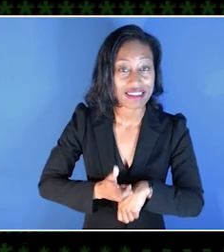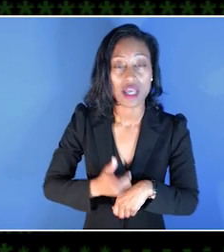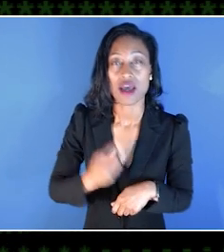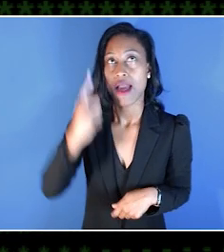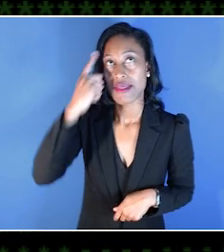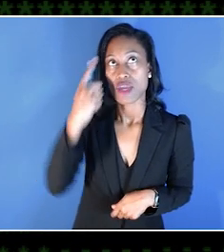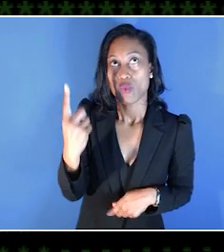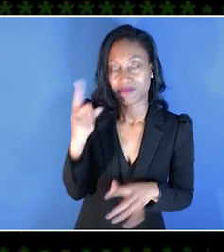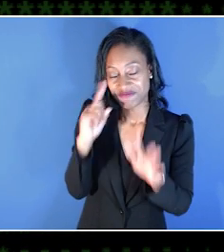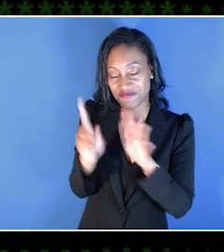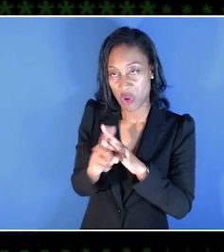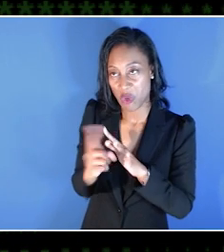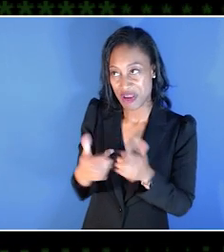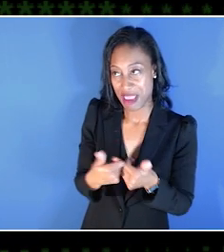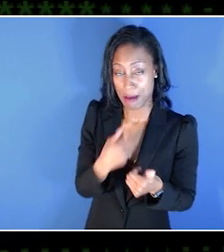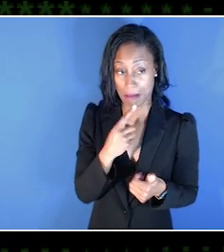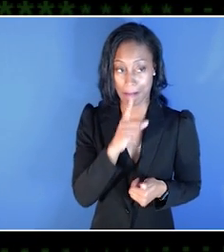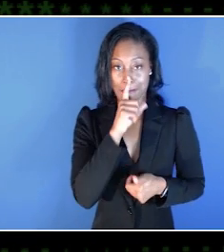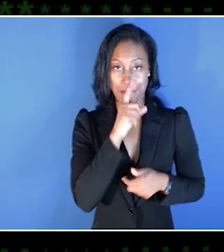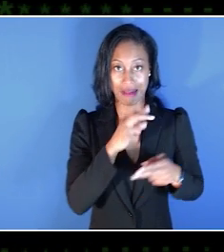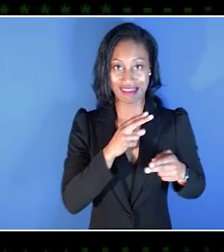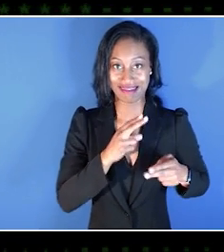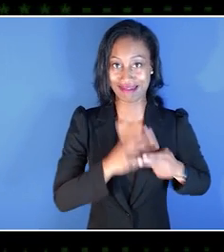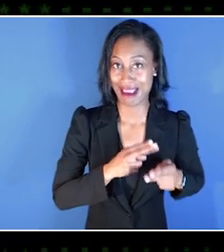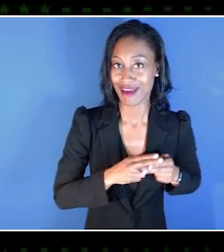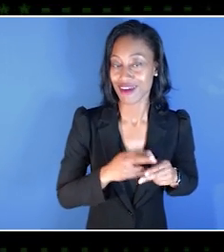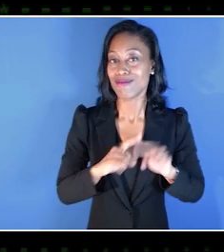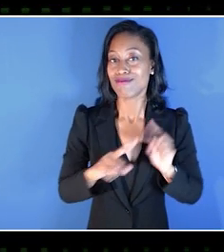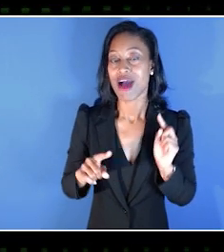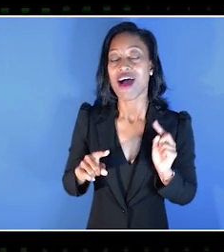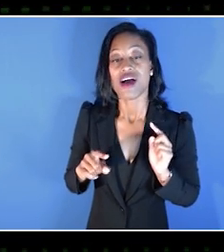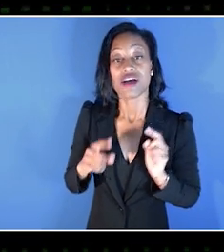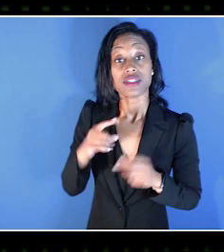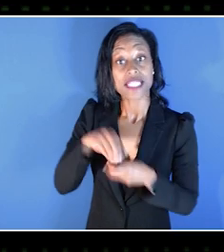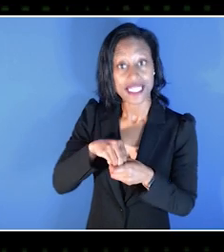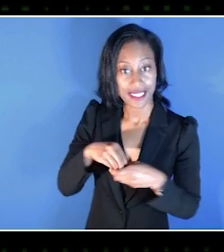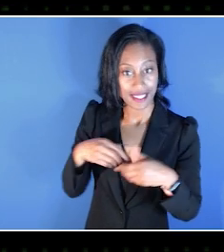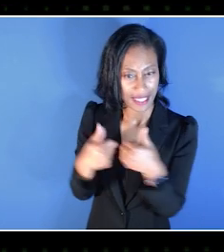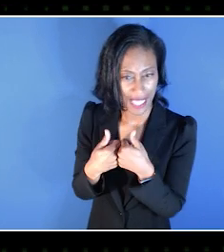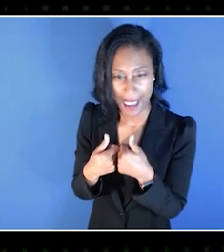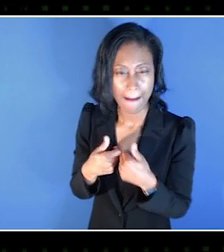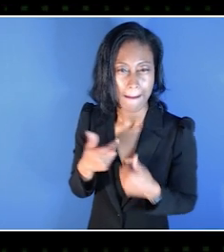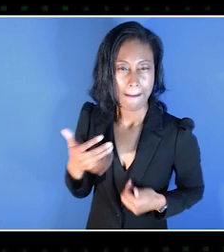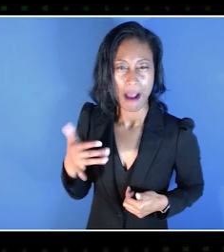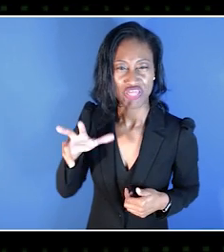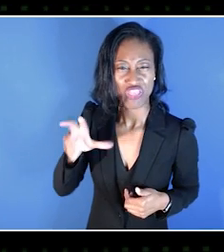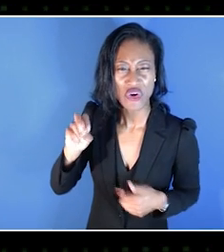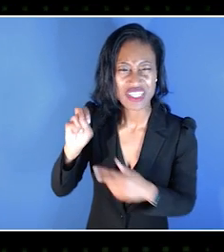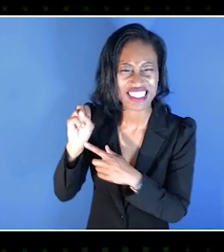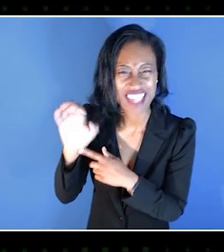I can think of one game in particular that I won't call out, but there was a part of the game where for about 30 seconds,